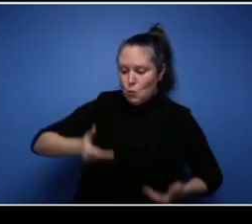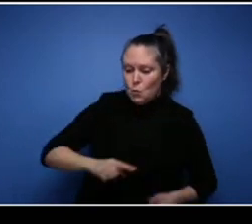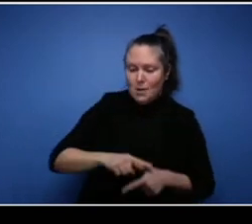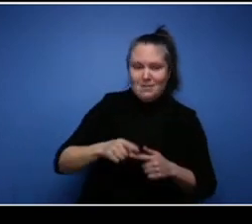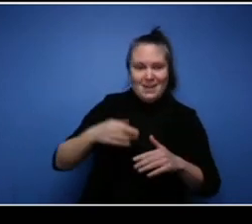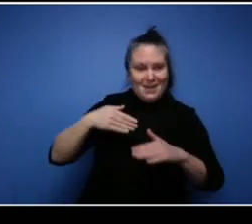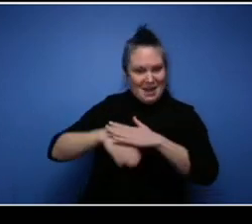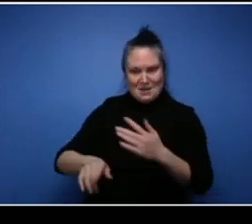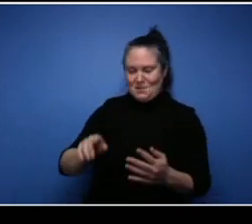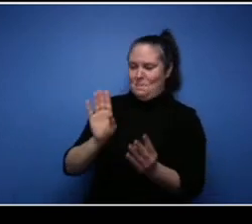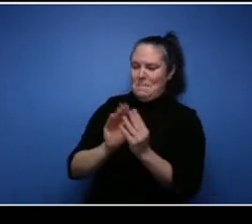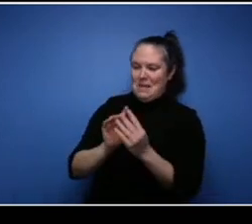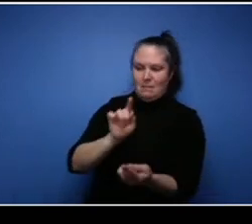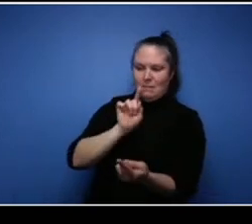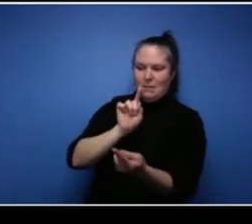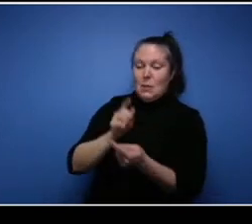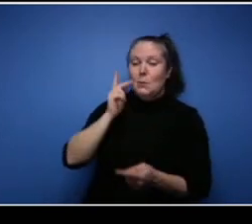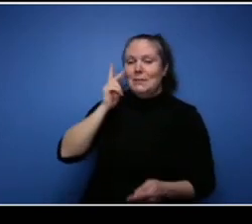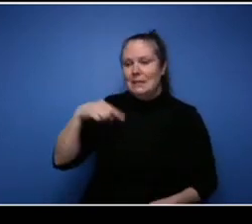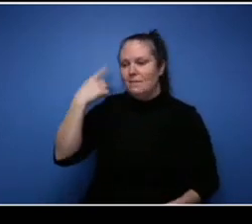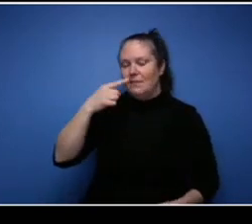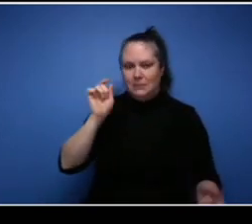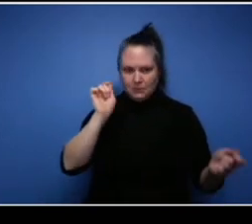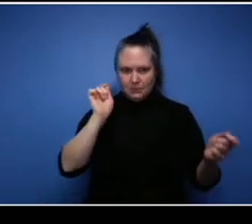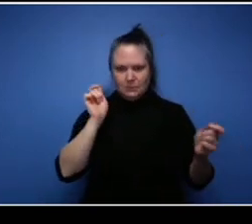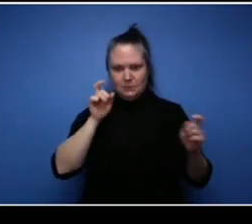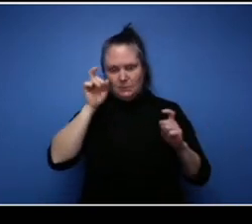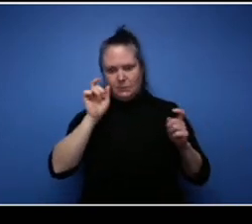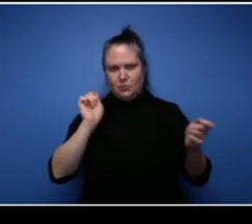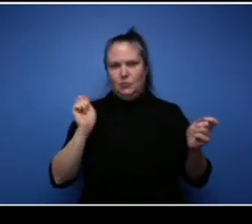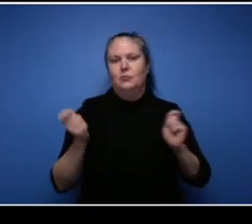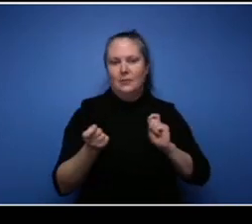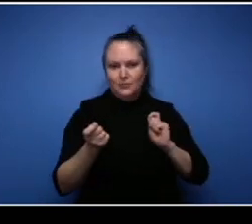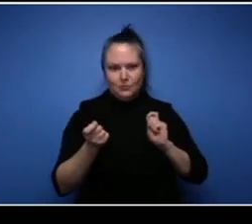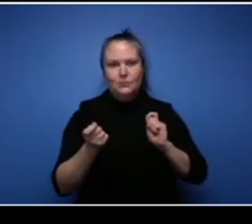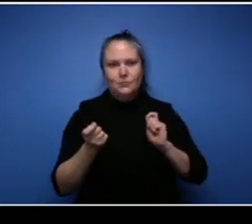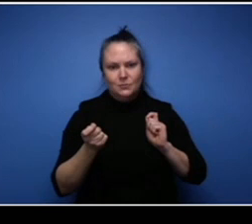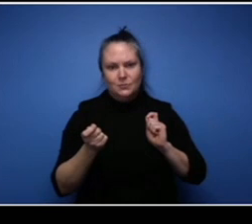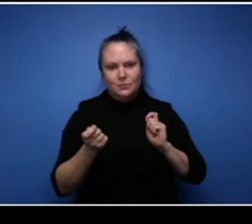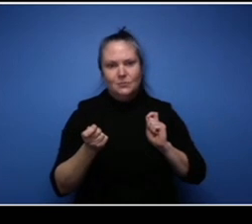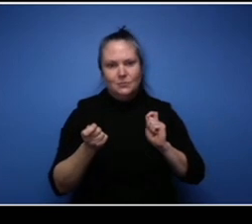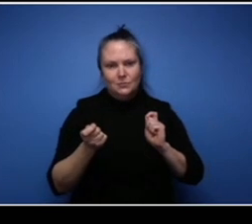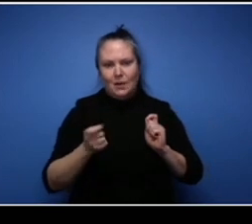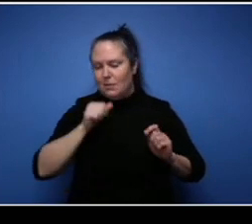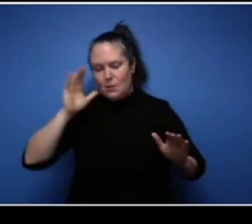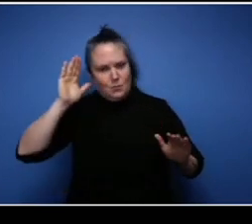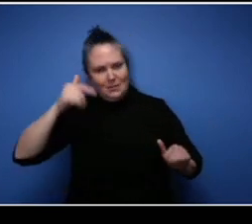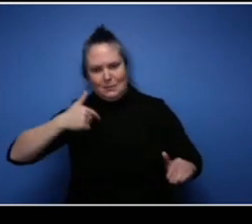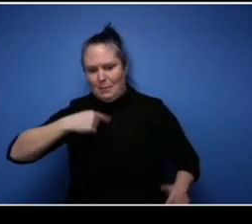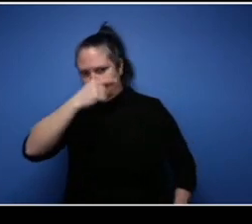on their face, but yet you know me as a business person, I want the work, I want to get the